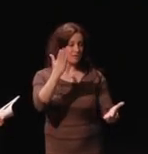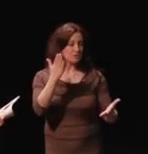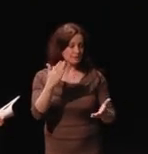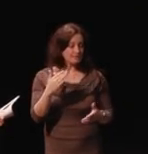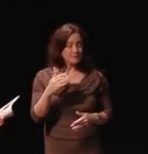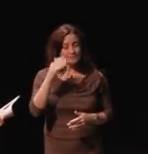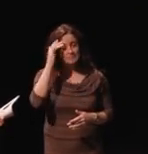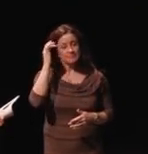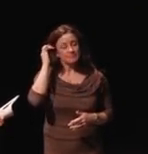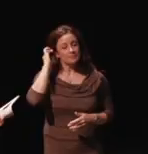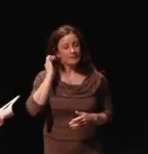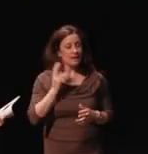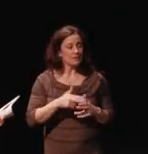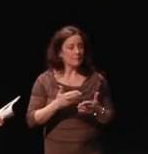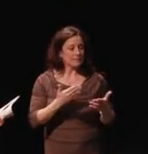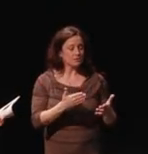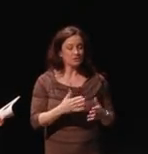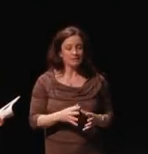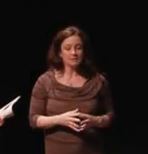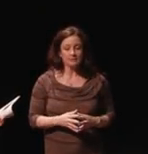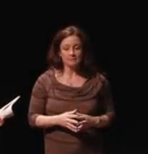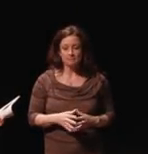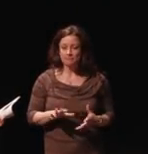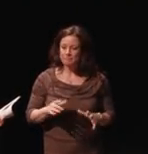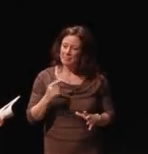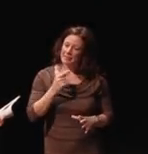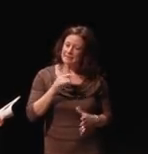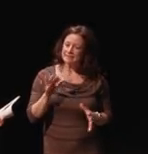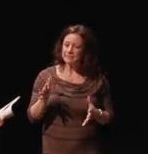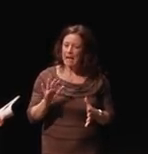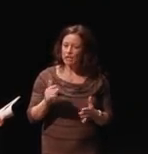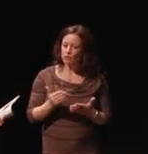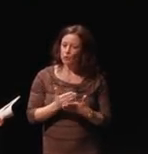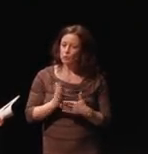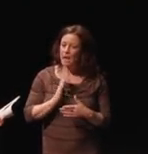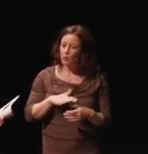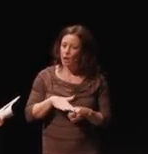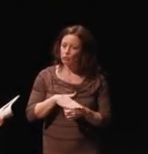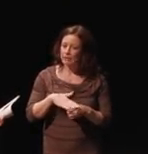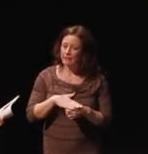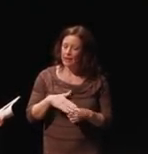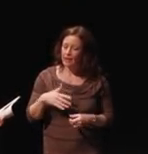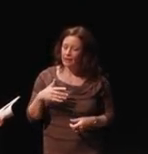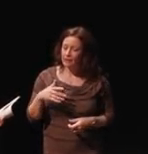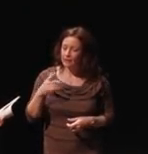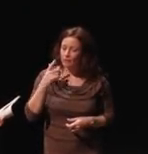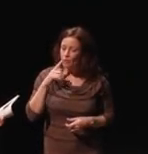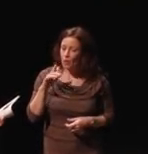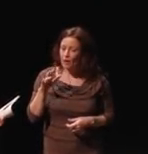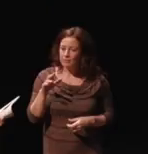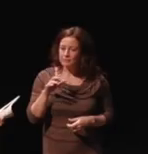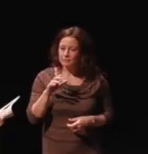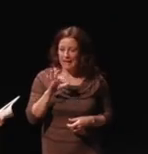Since this is new to our arena at the FCC,